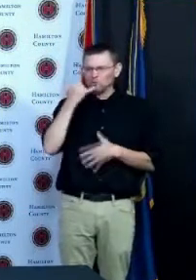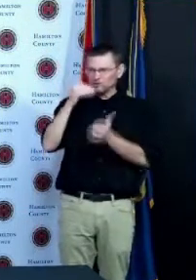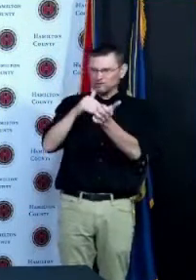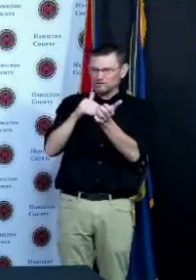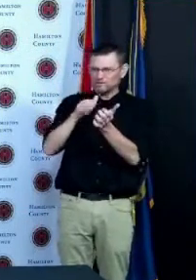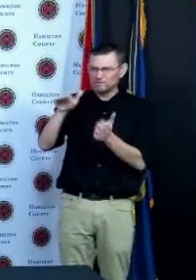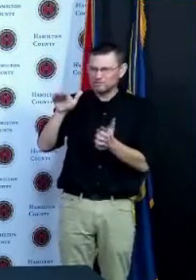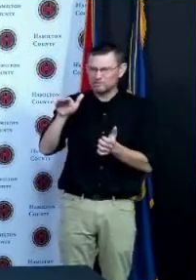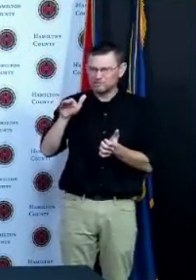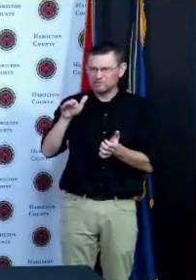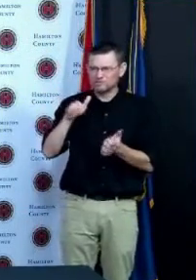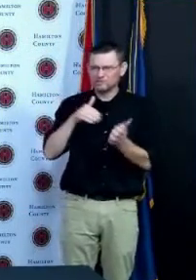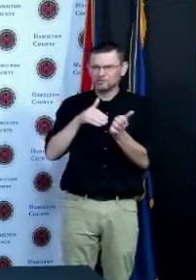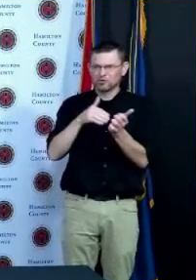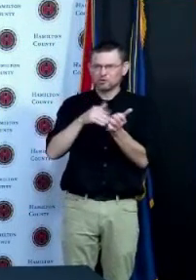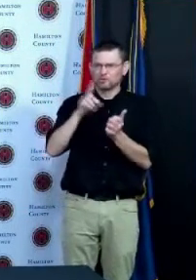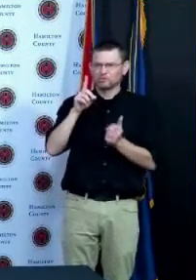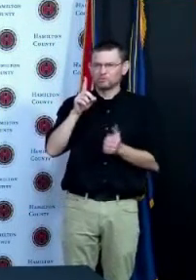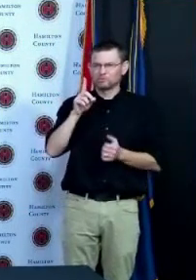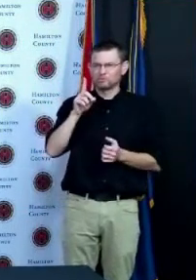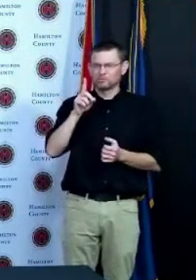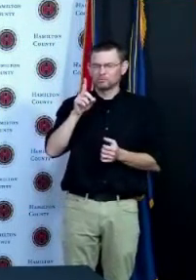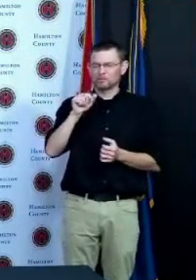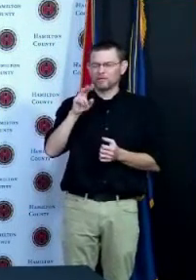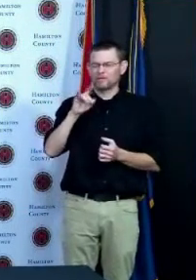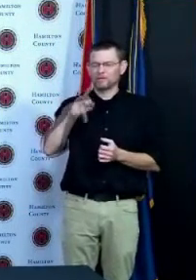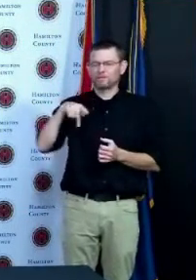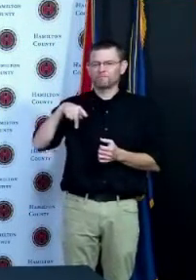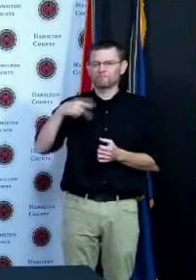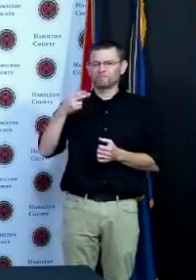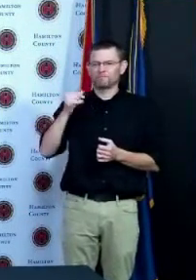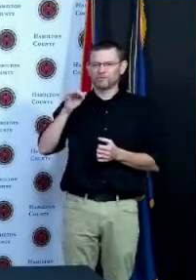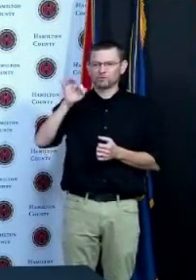Hospital he said just stick with it and within 12 hours after that she got fine so don't go